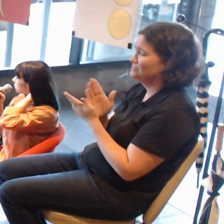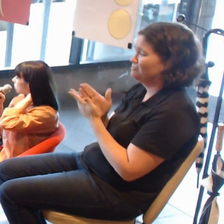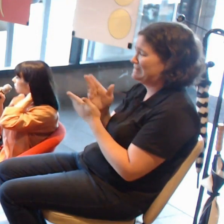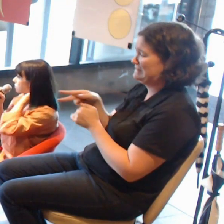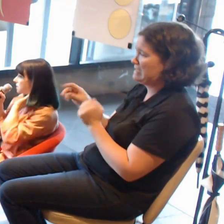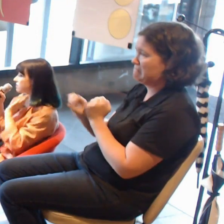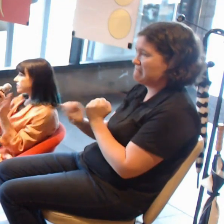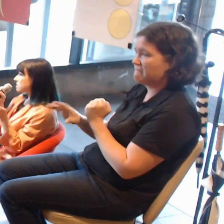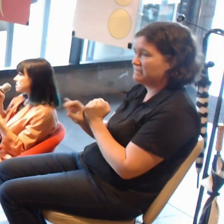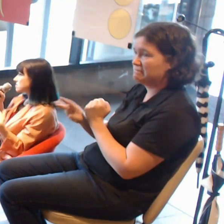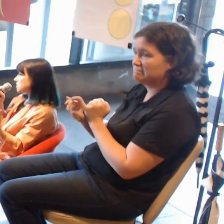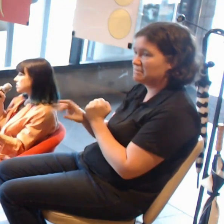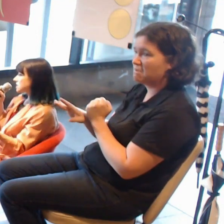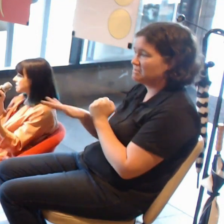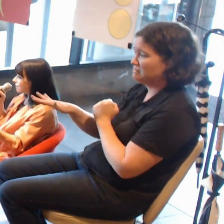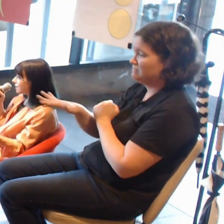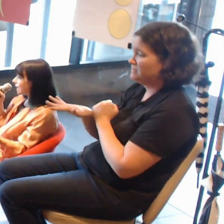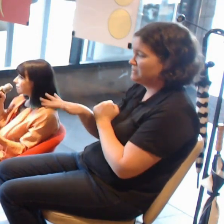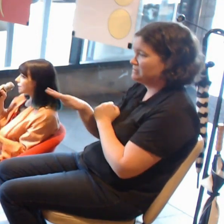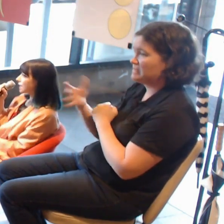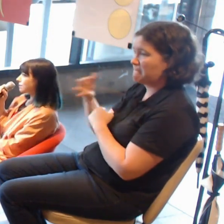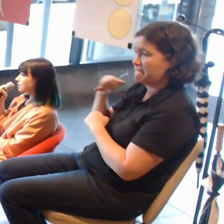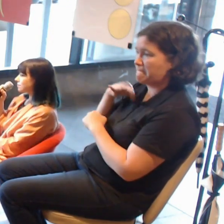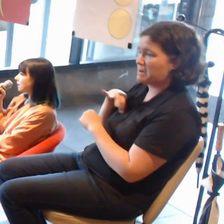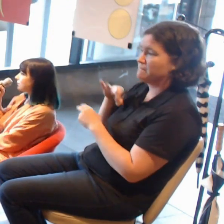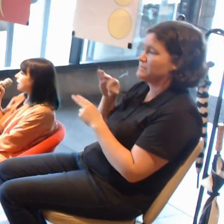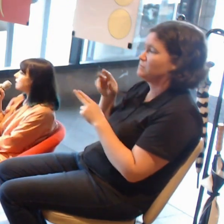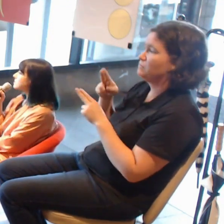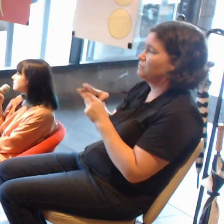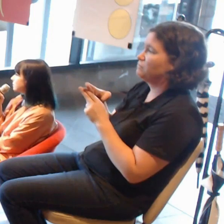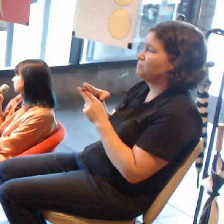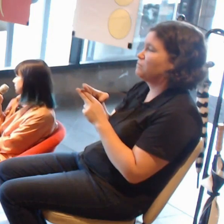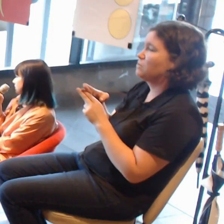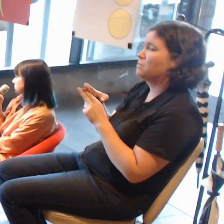and the gallery and artists that are commissioned to do that.